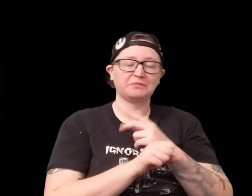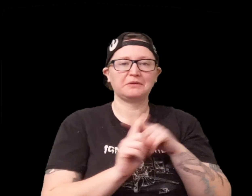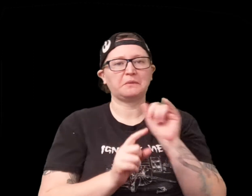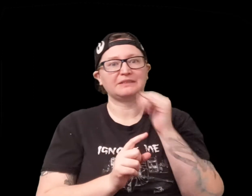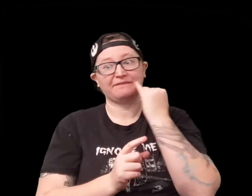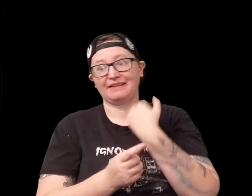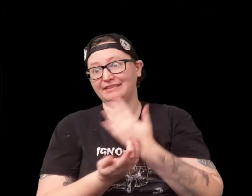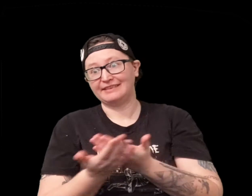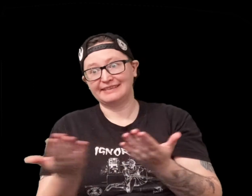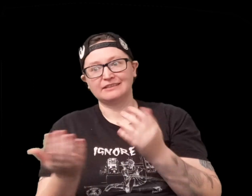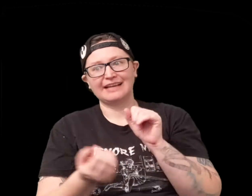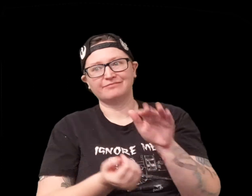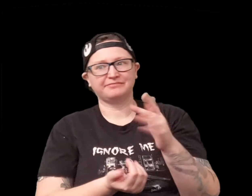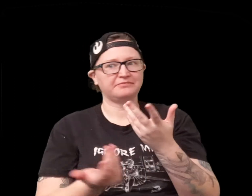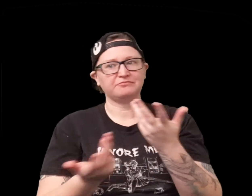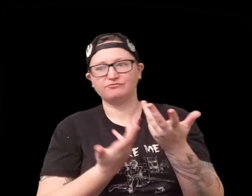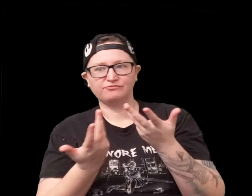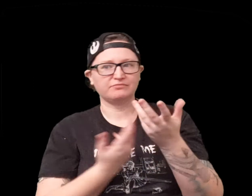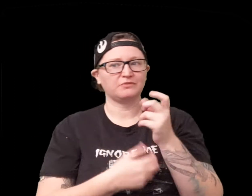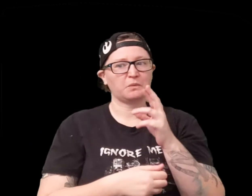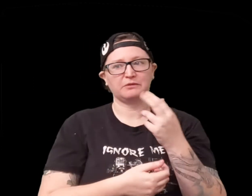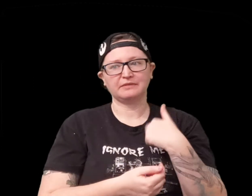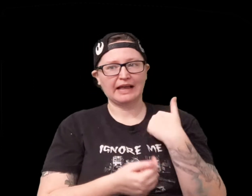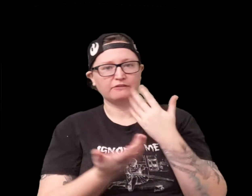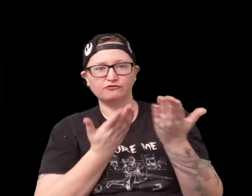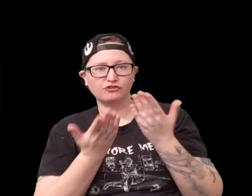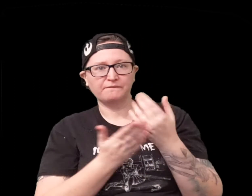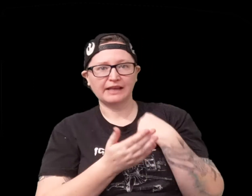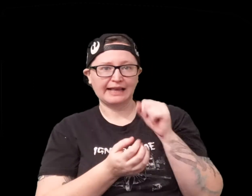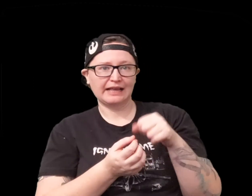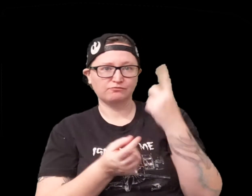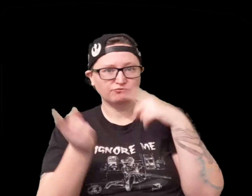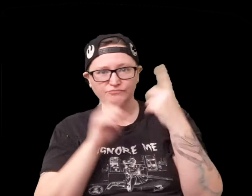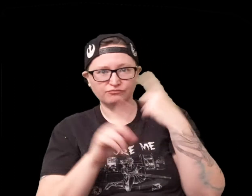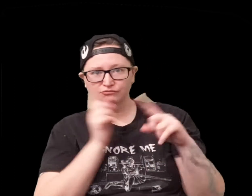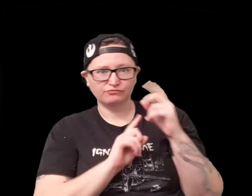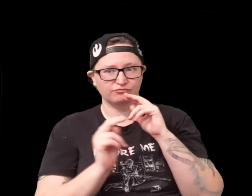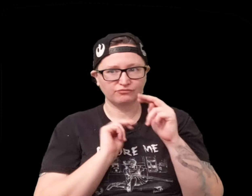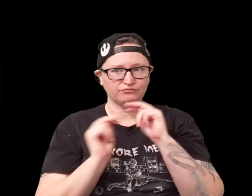have money great you can use it but if not you could you know barter with them give them services